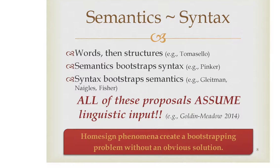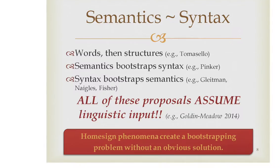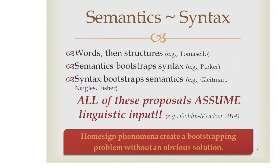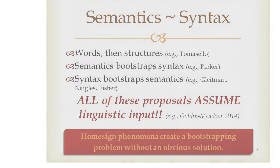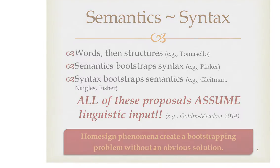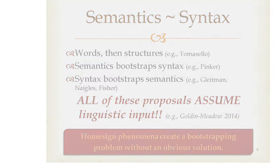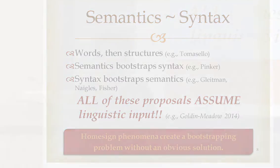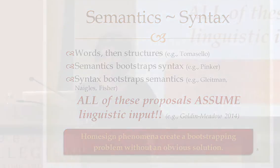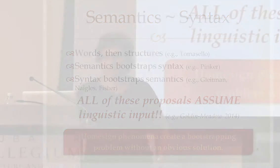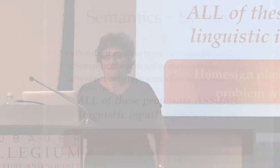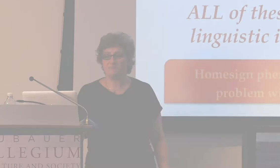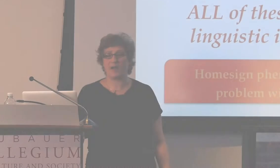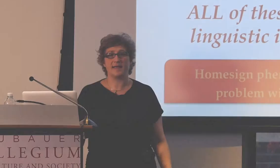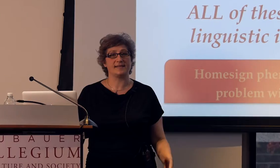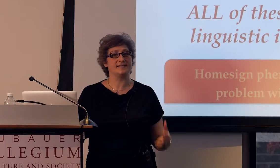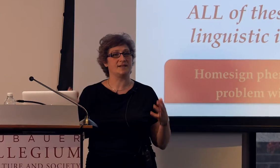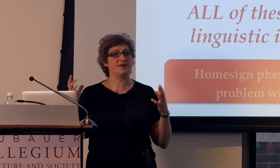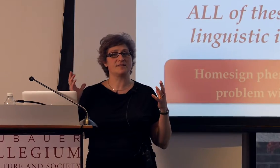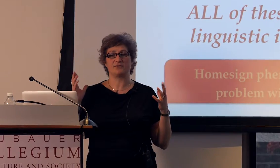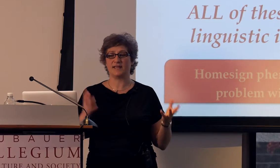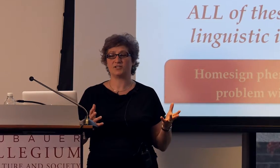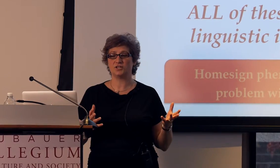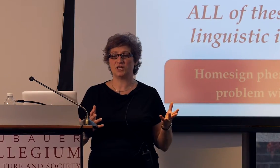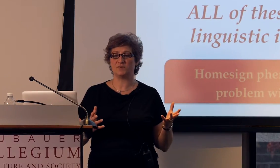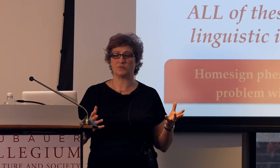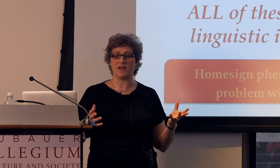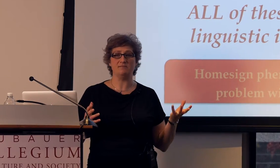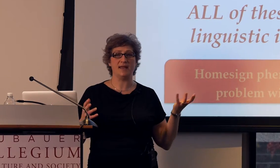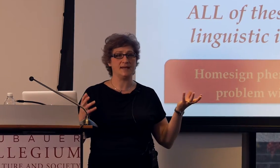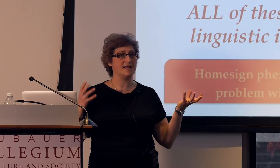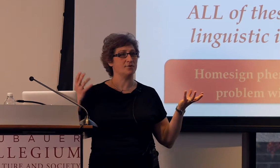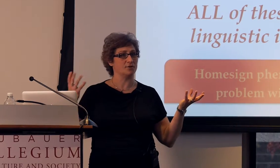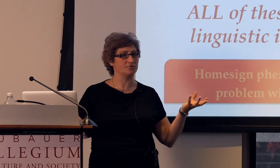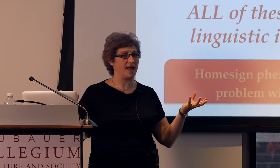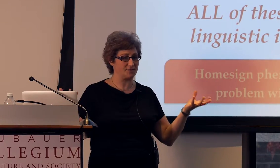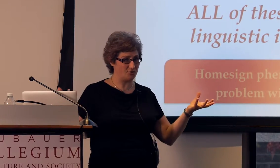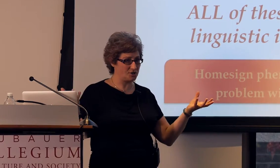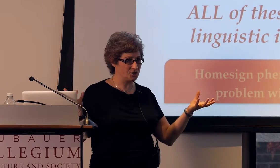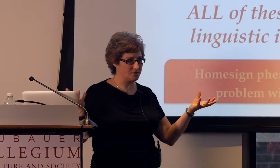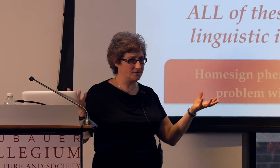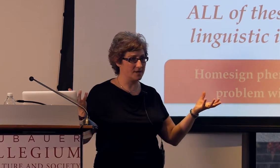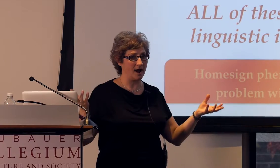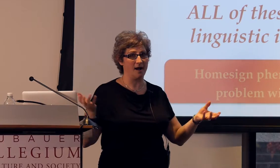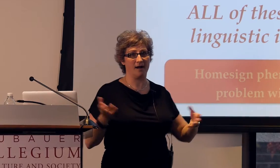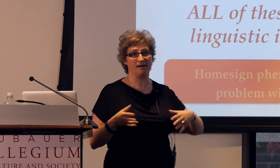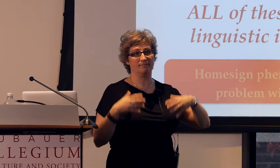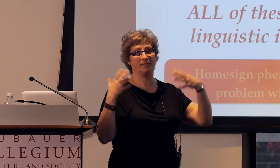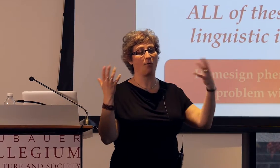I'd like to frame this discussion by considering the relationship between meaning and structure,